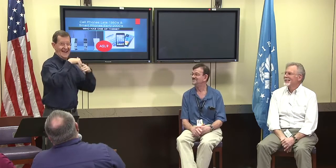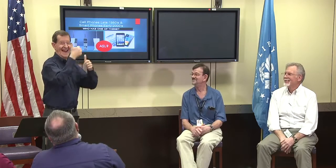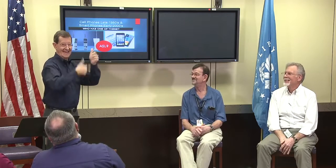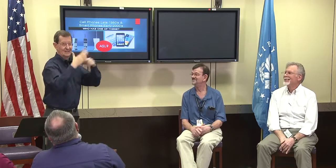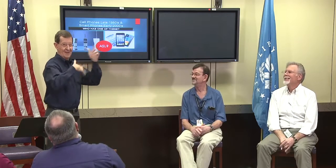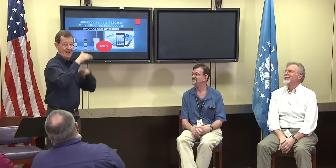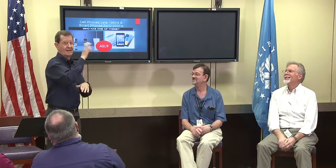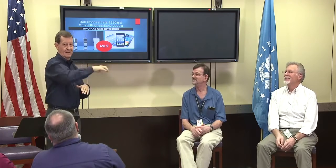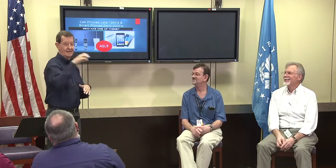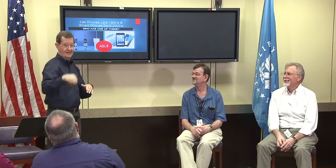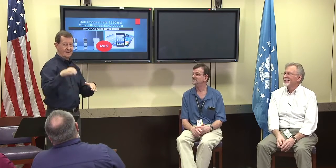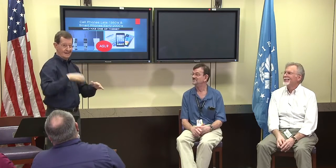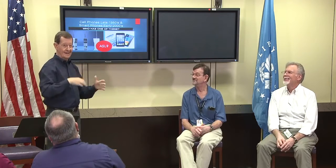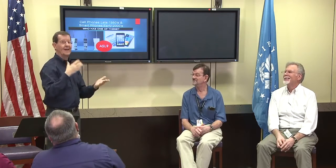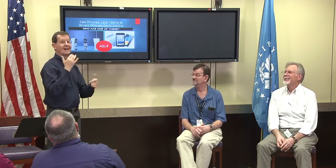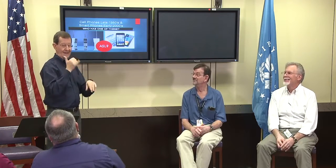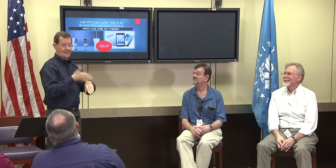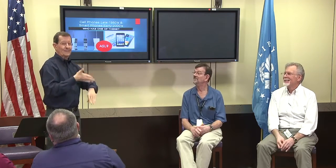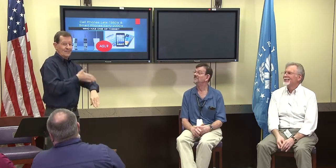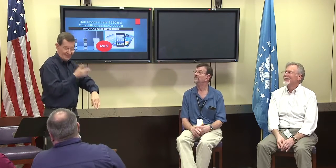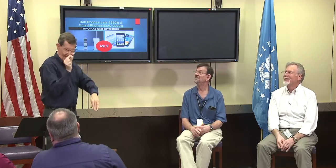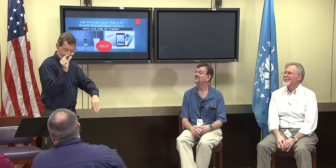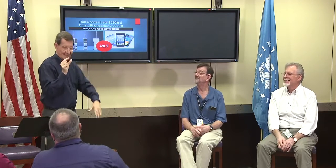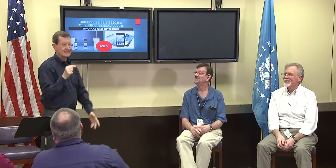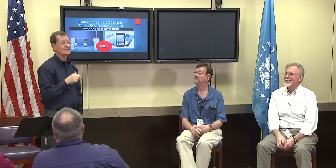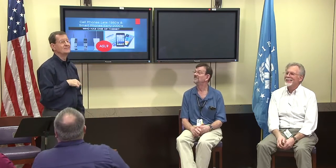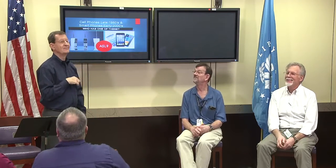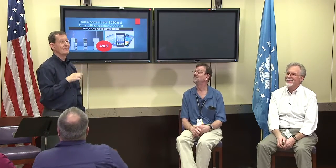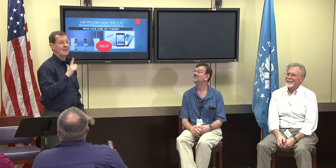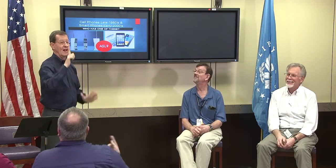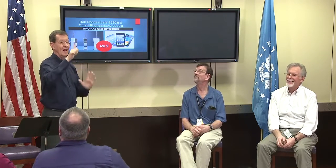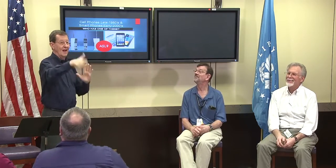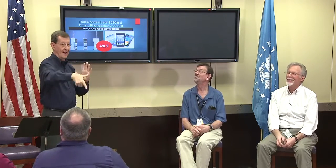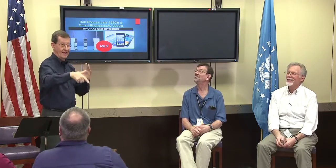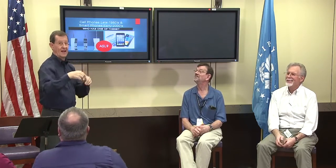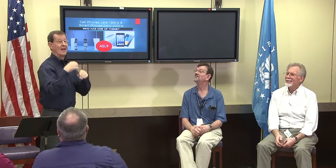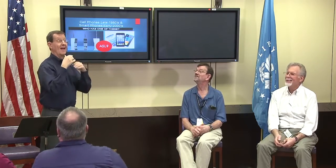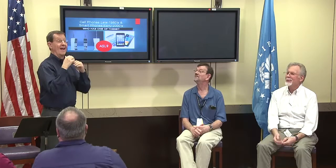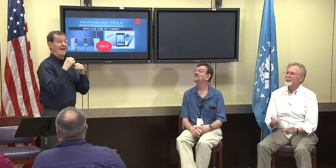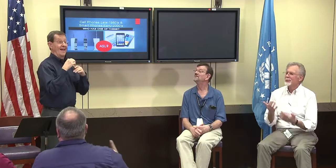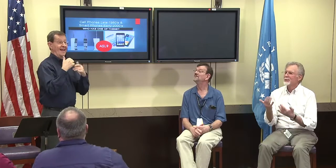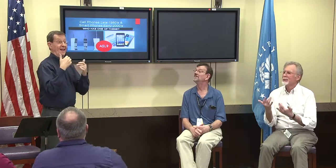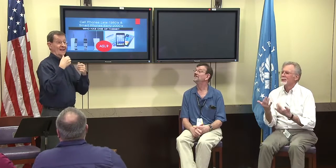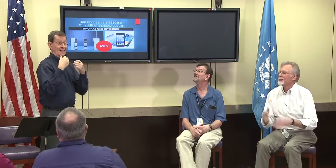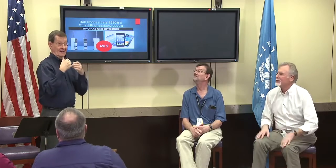Then later on we got one in each building, and then later